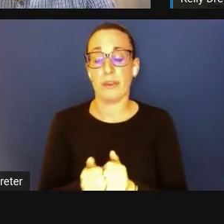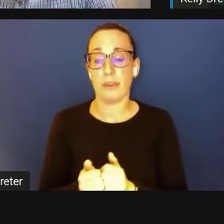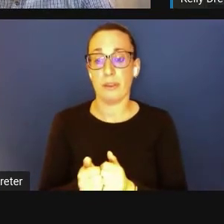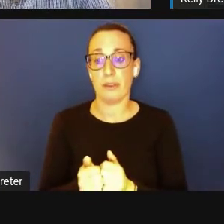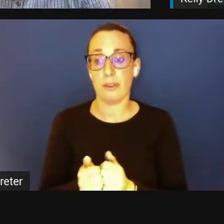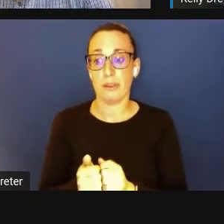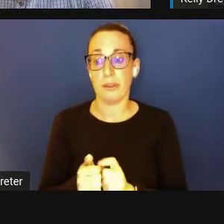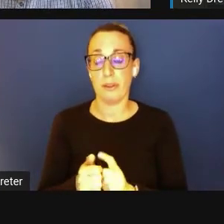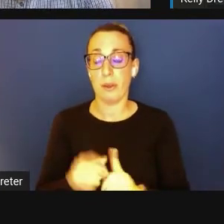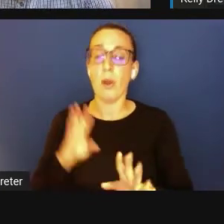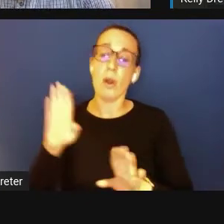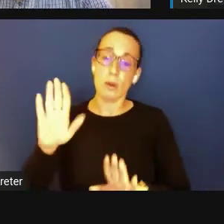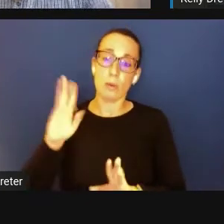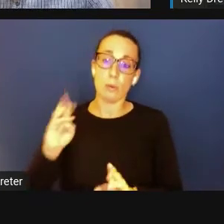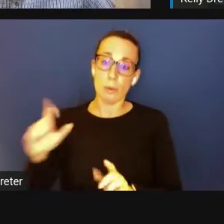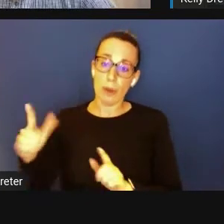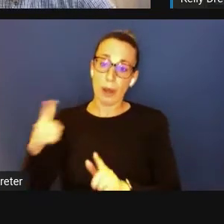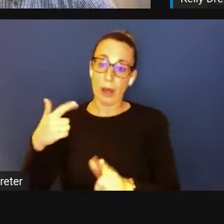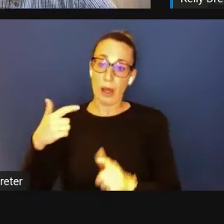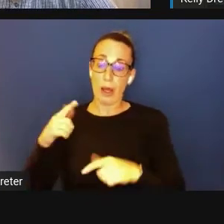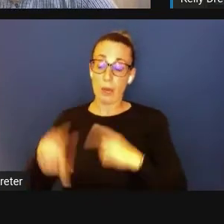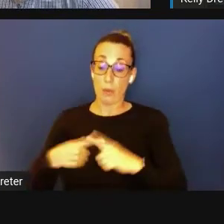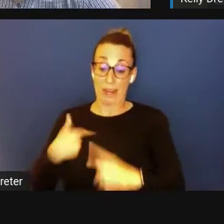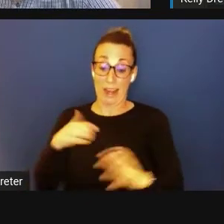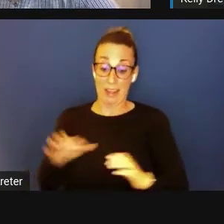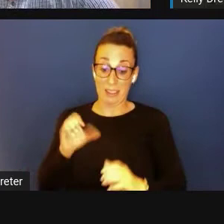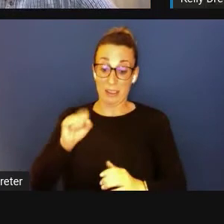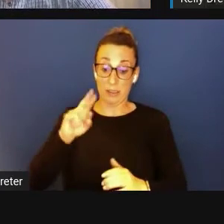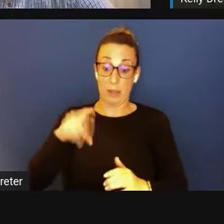the way I have done the supplements, they have been through the university,